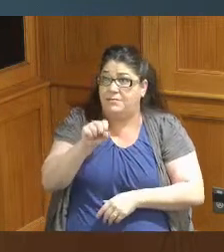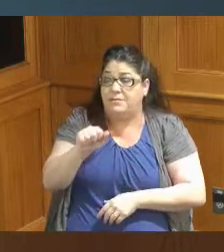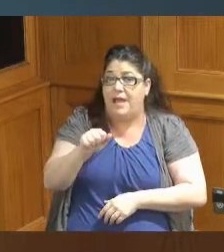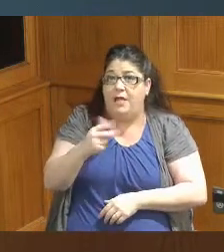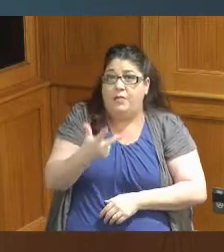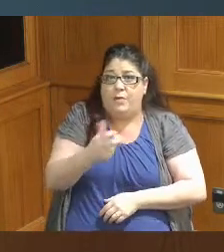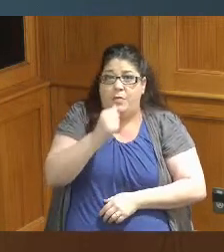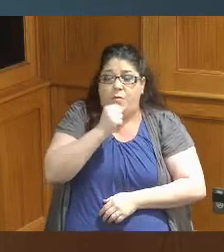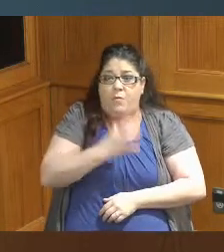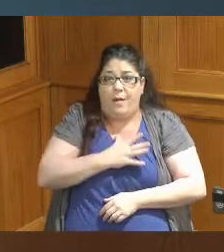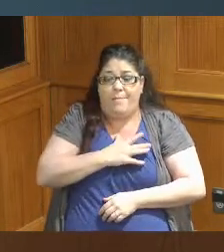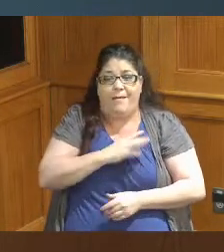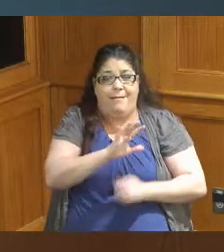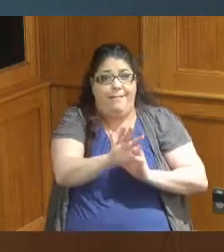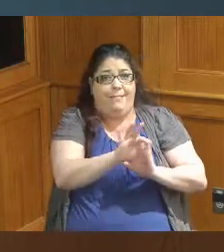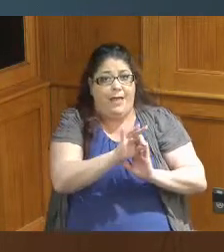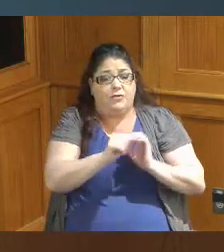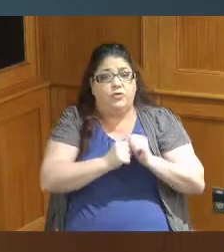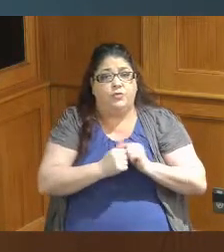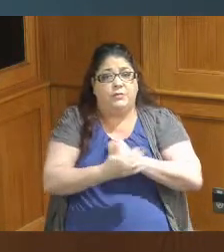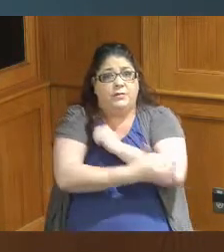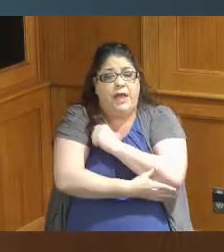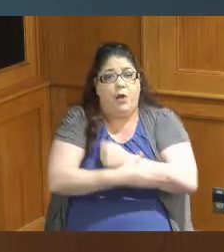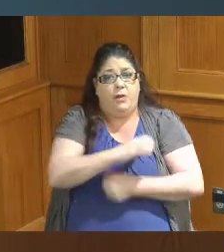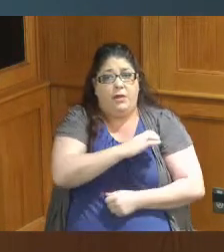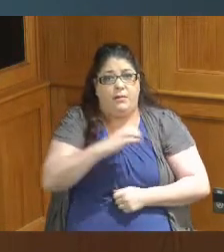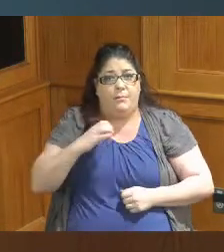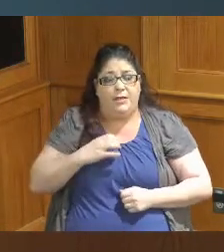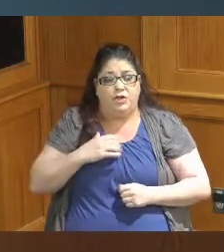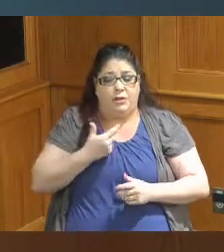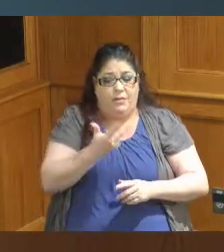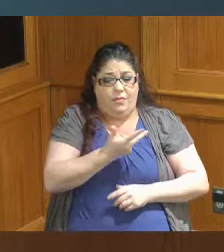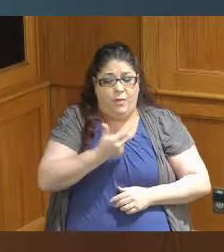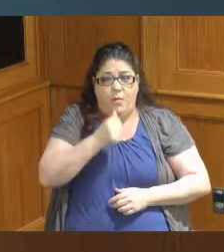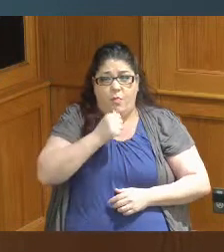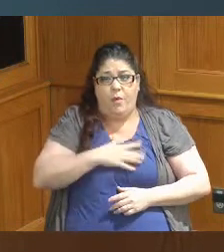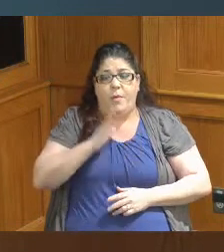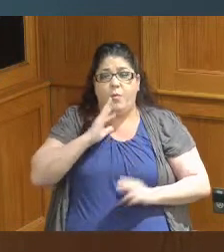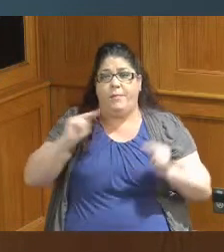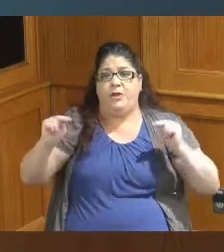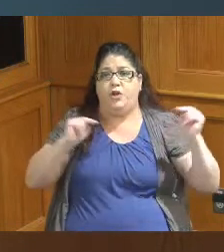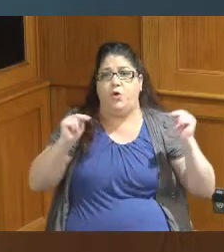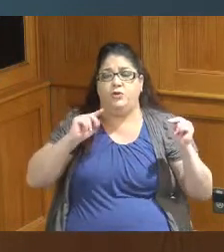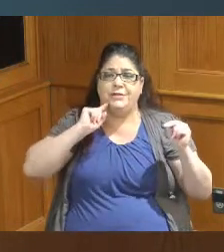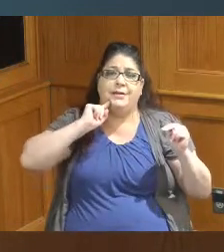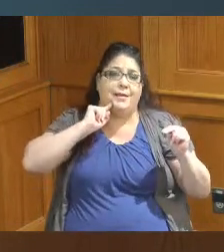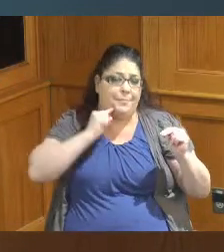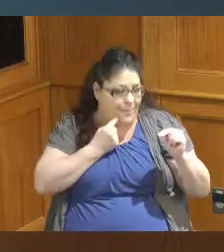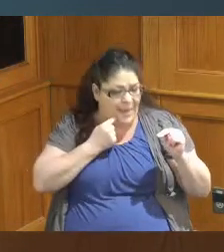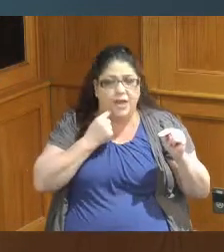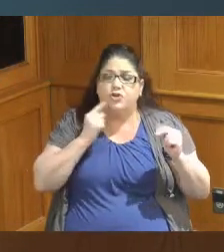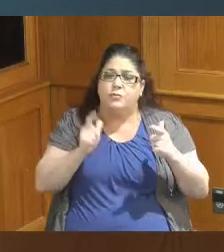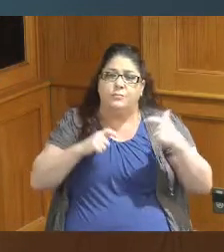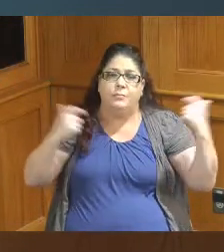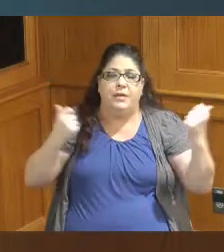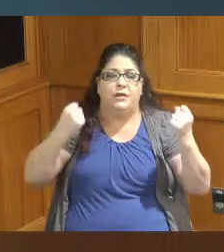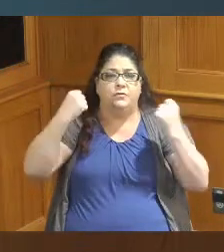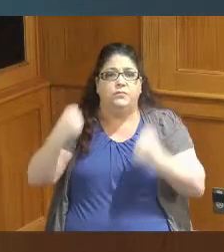women elected to a County Commission that will be negotiating a major NFL contract deal and a